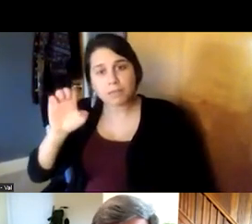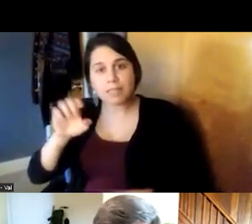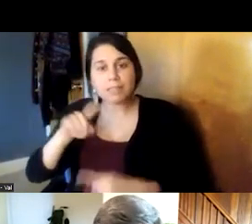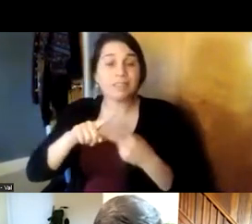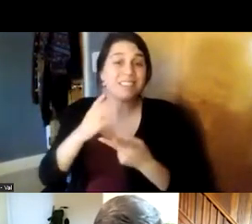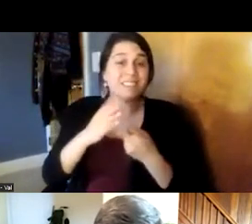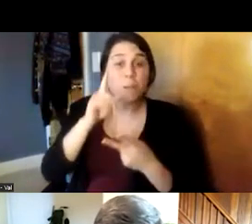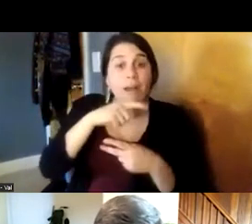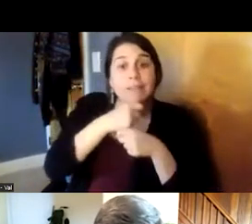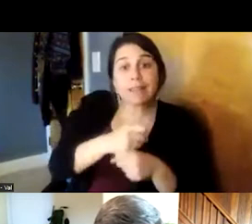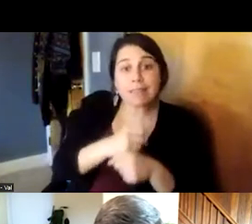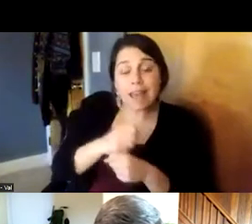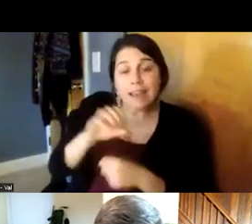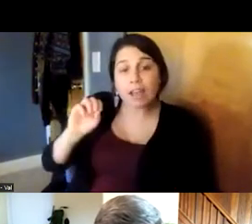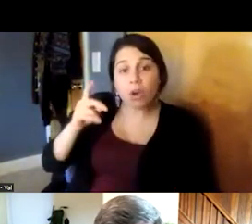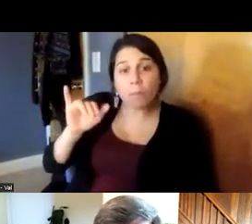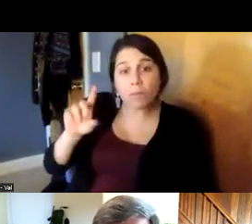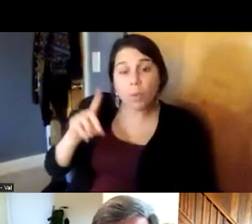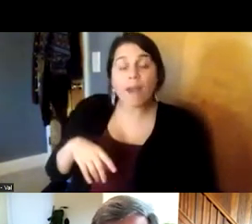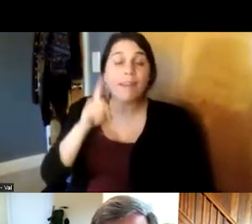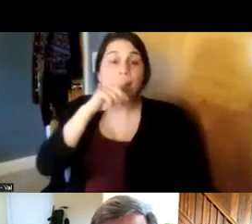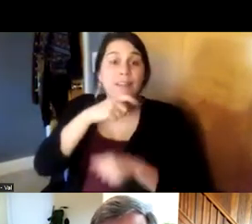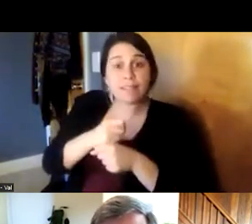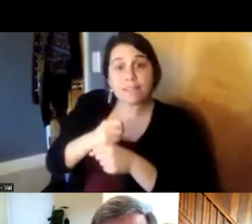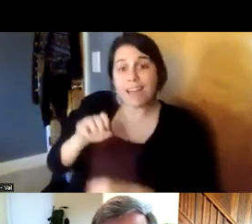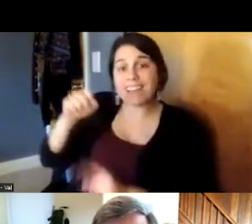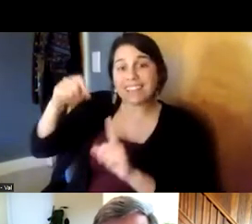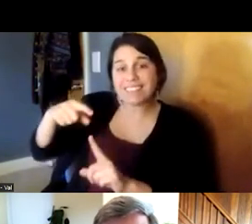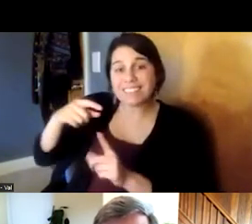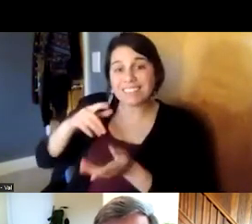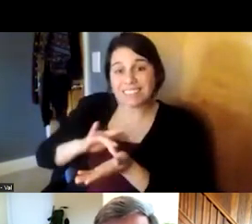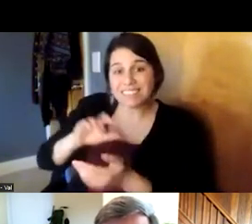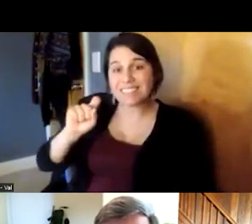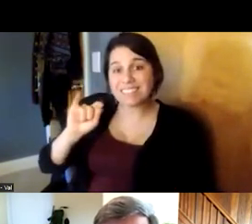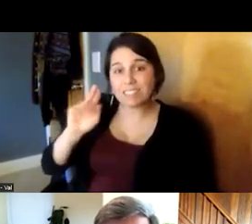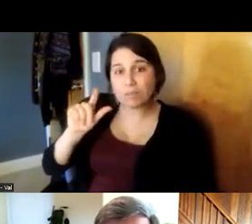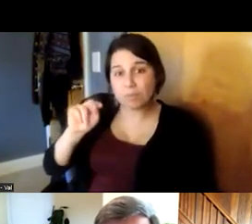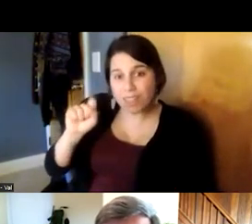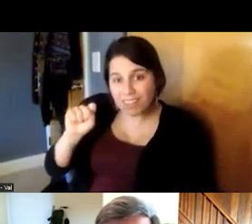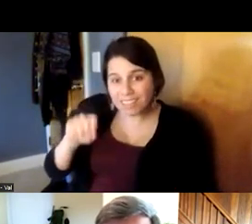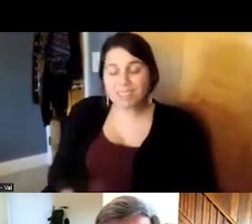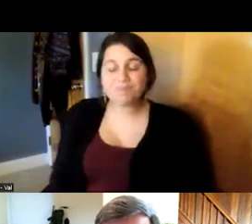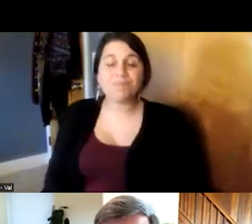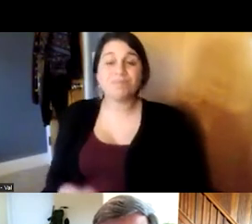synthetic stimulants stimulants as well and early on we began to hand out uh narcan kits